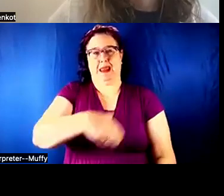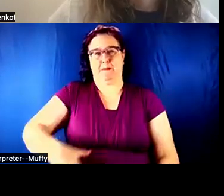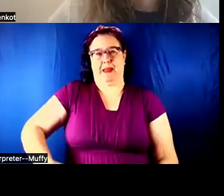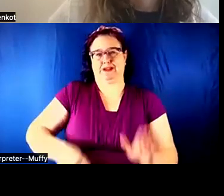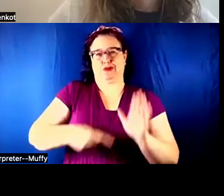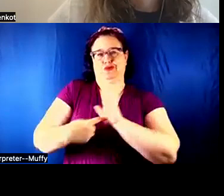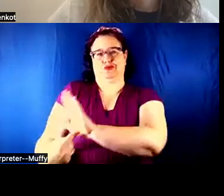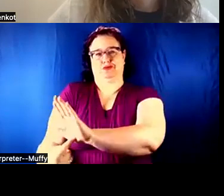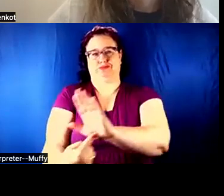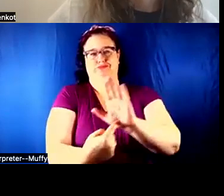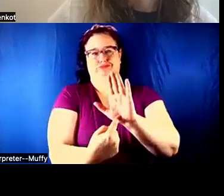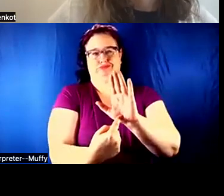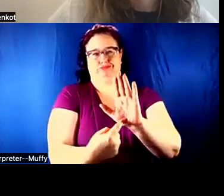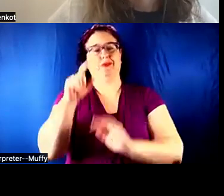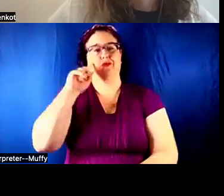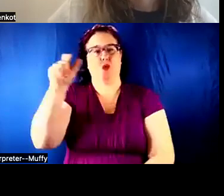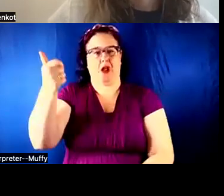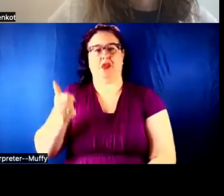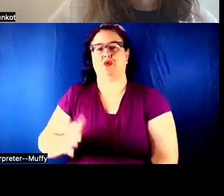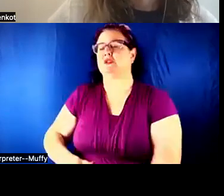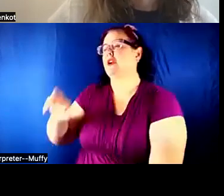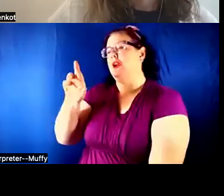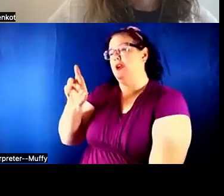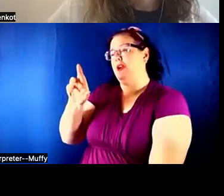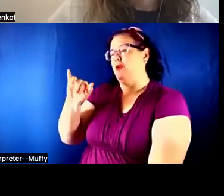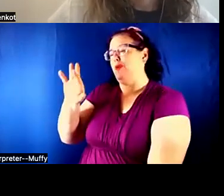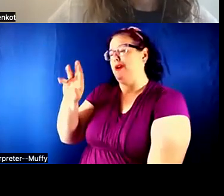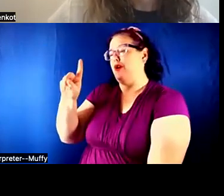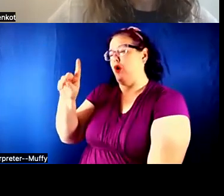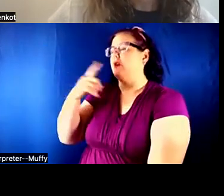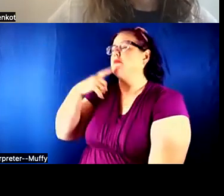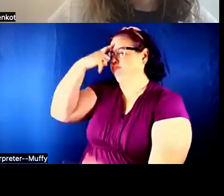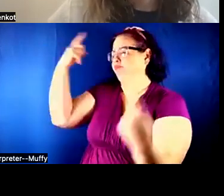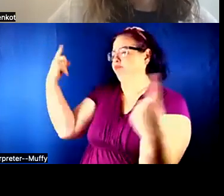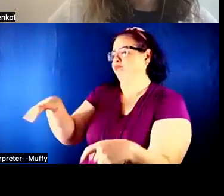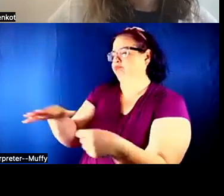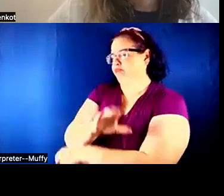To others. Ricardo: Totally. Deogratias: Because, for example, we have our